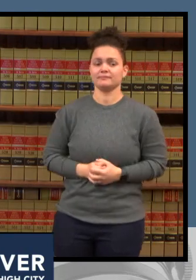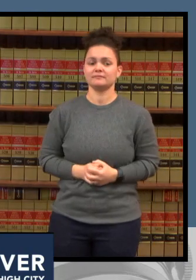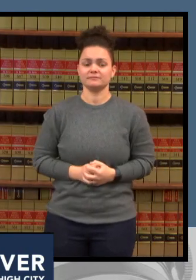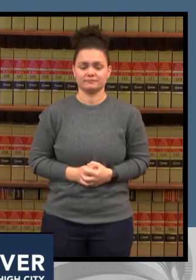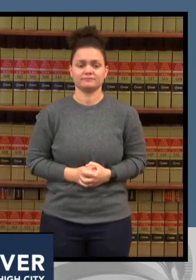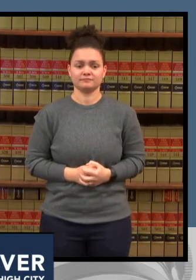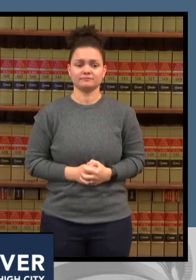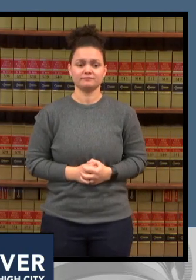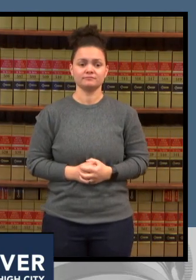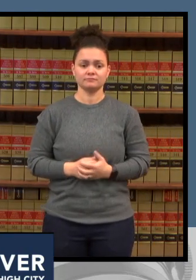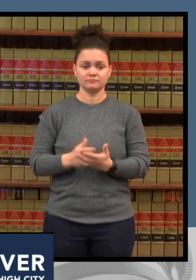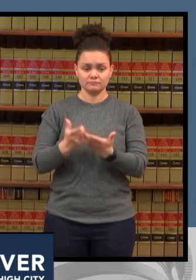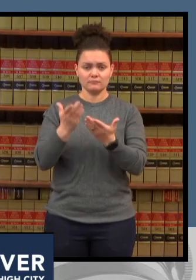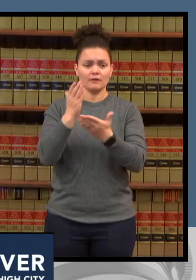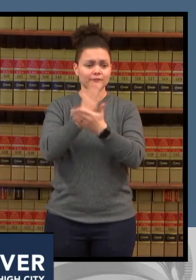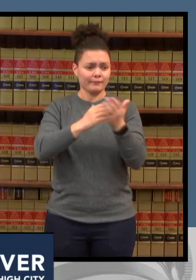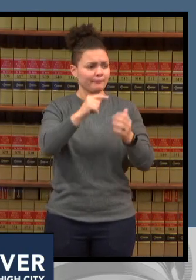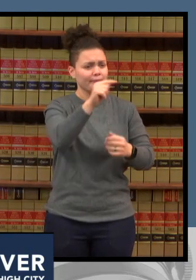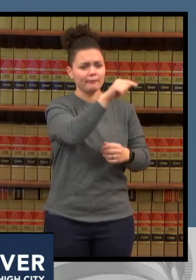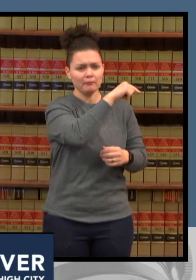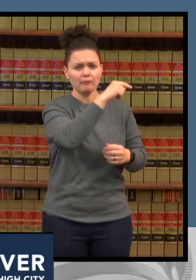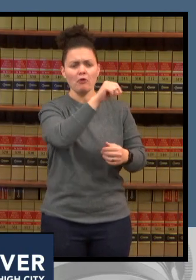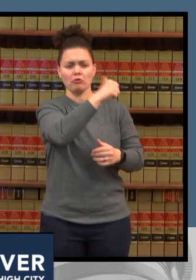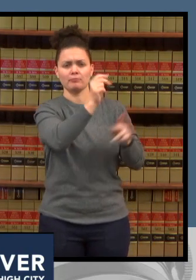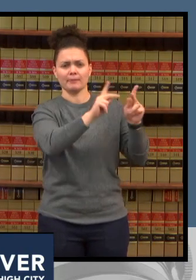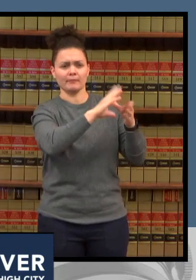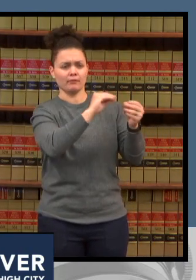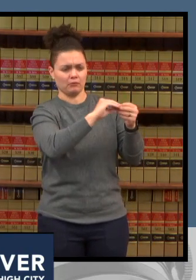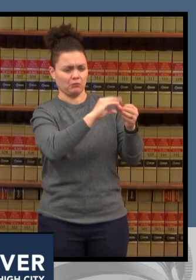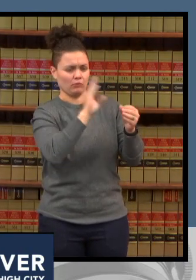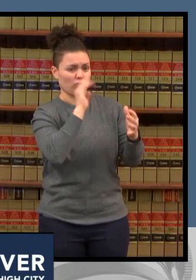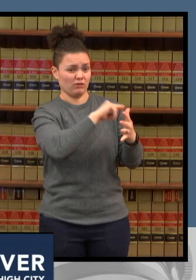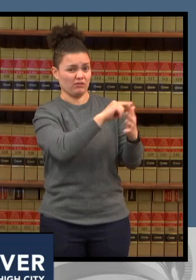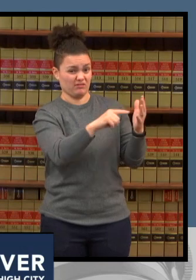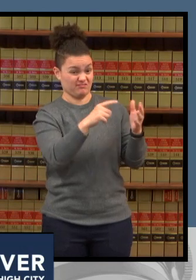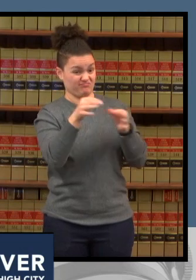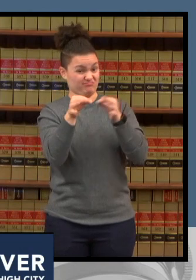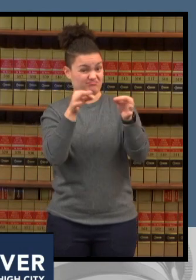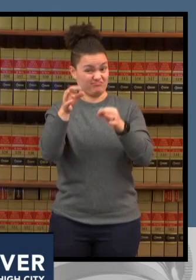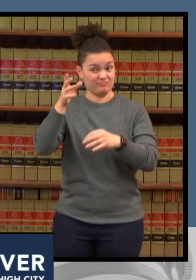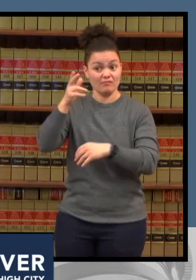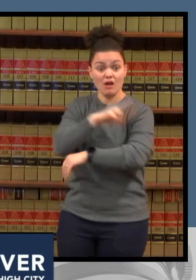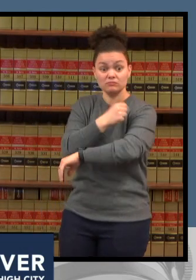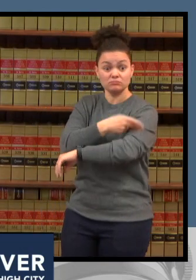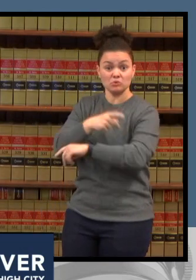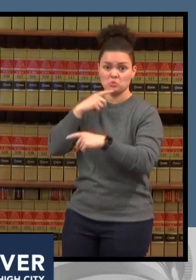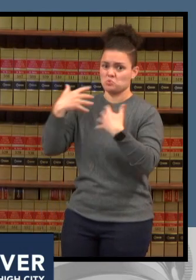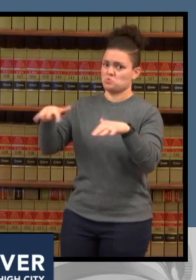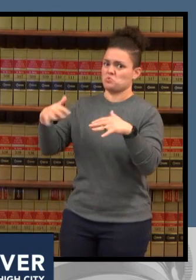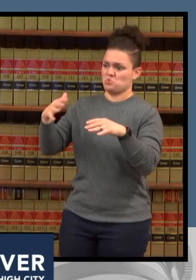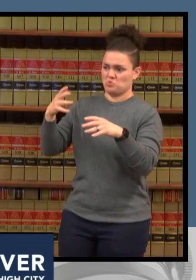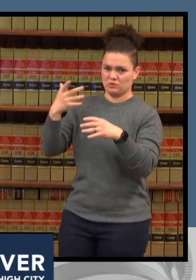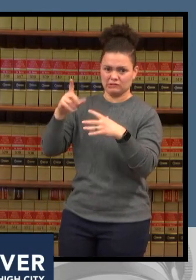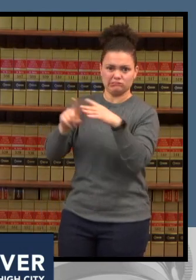it is uh becoming a critical issue most of those who are being hospitalized are unvaccinated from